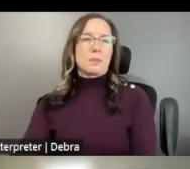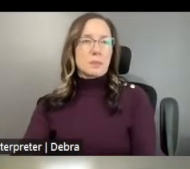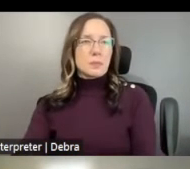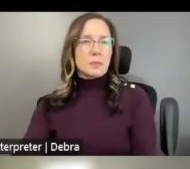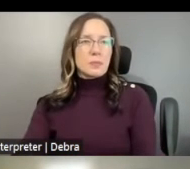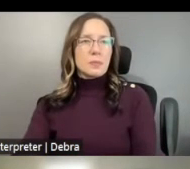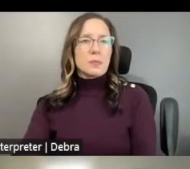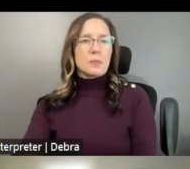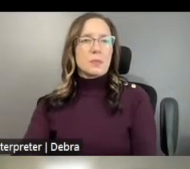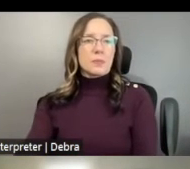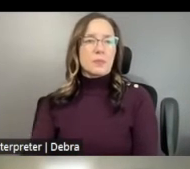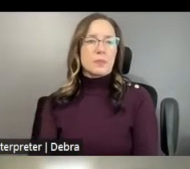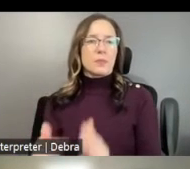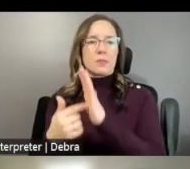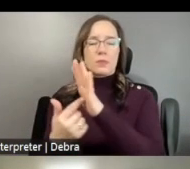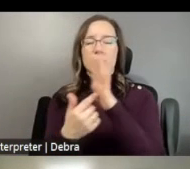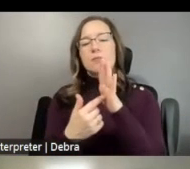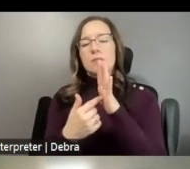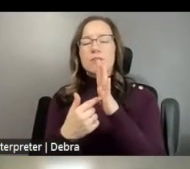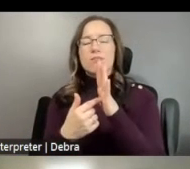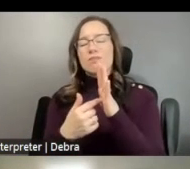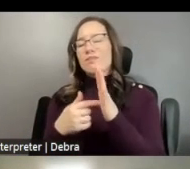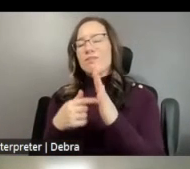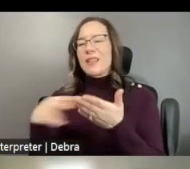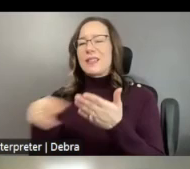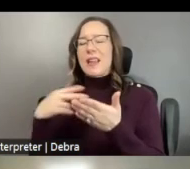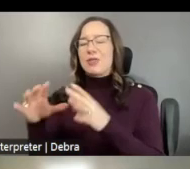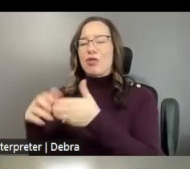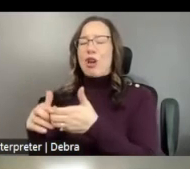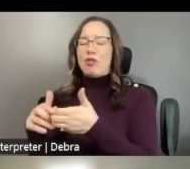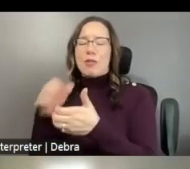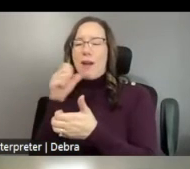FEATURE DANCE GENRES THAT HAVE HISTORICALLY BEEN UNDERREPRESENTED IN NATIONAL PROGRAMS AND SYSTEMS